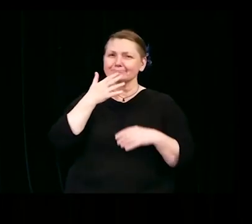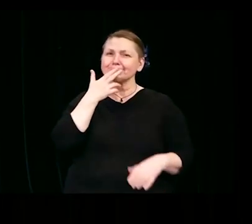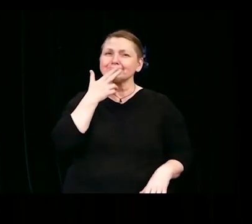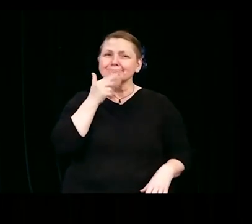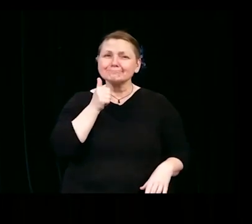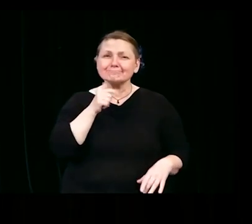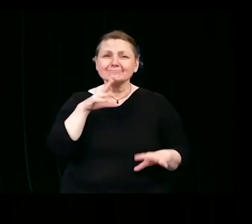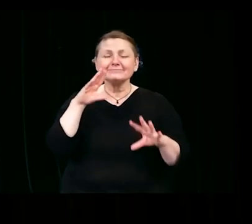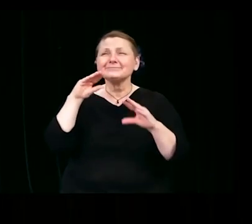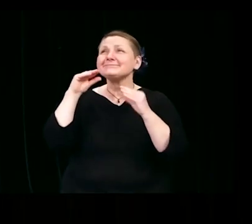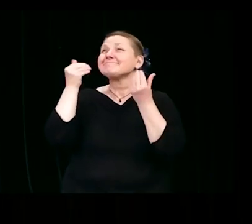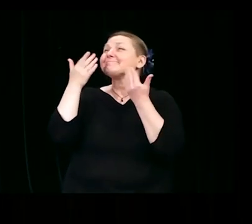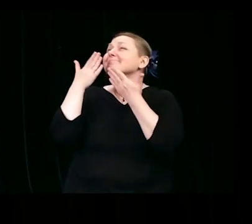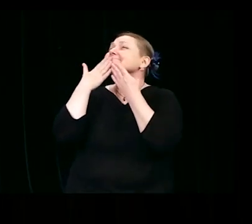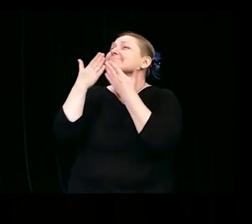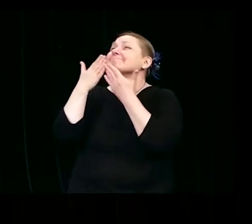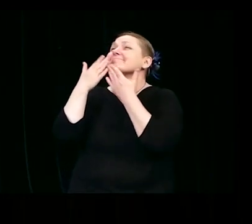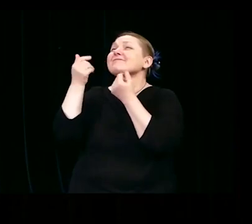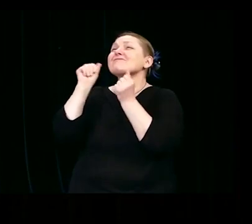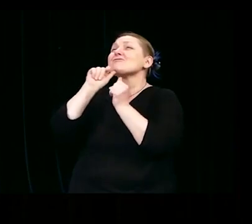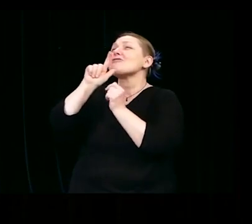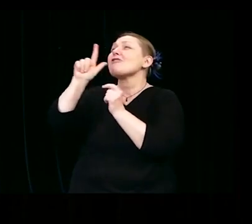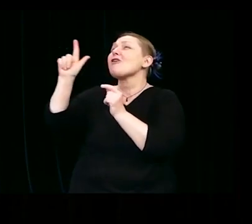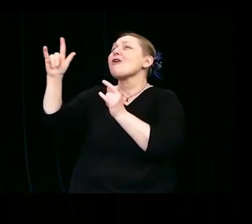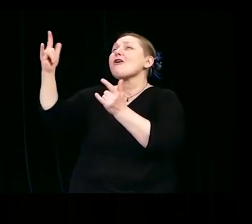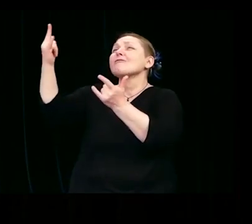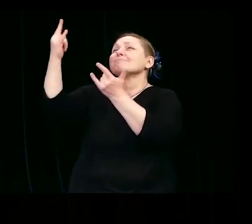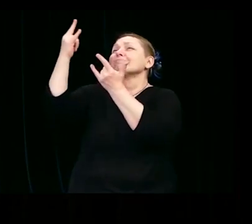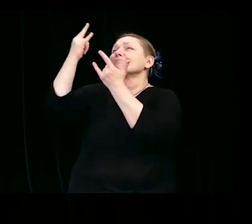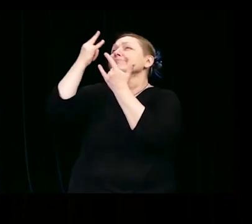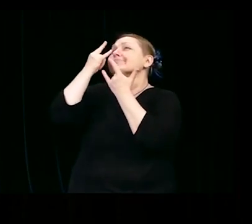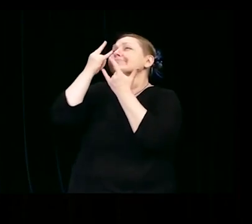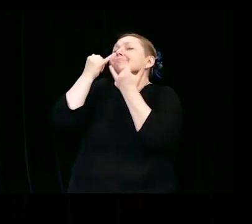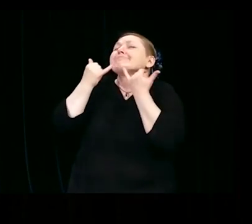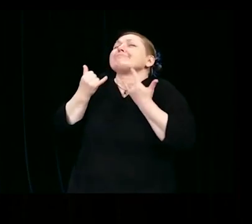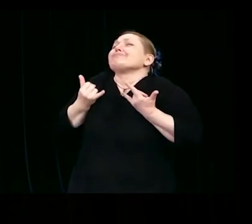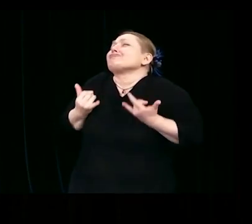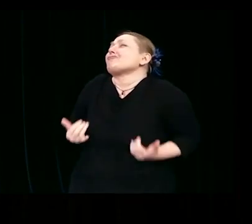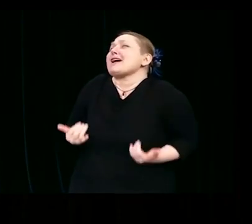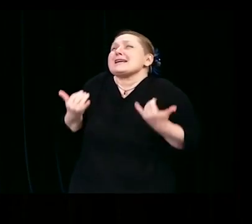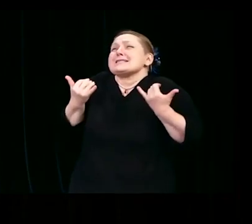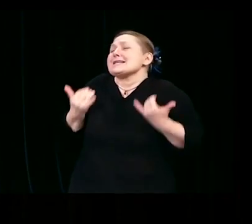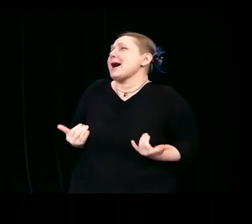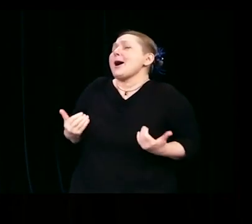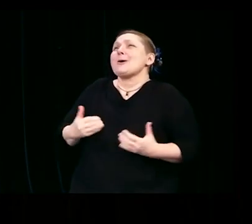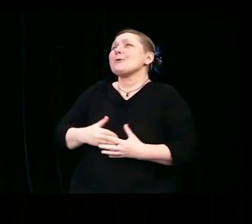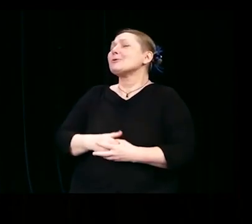She says, "Thank you for all the love you are giving me right now,"